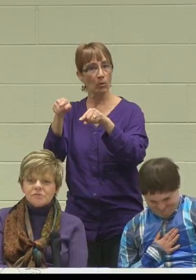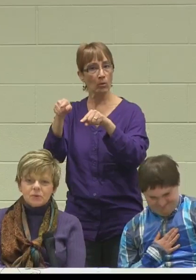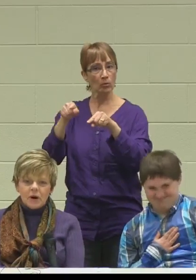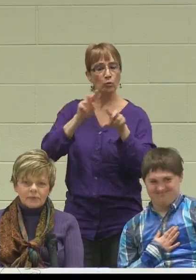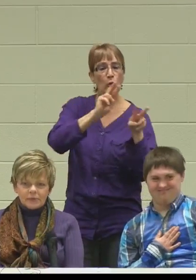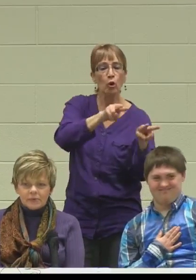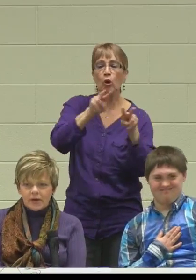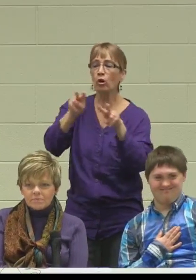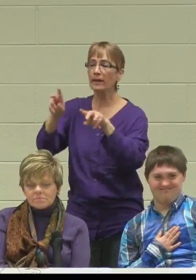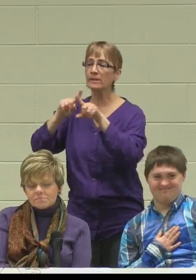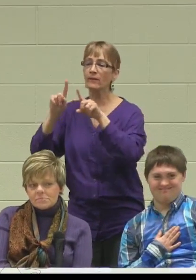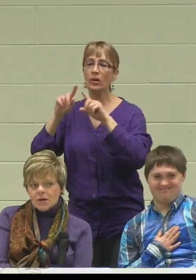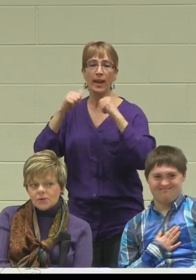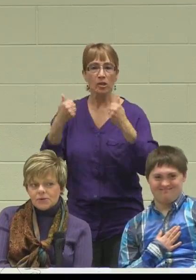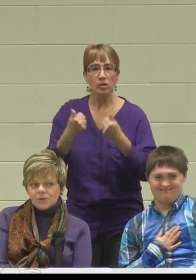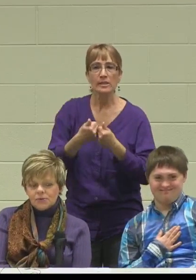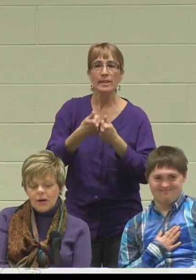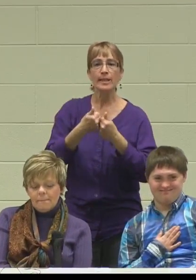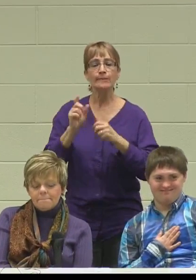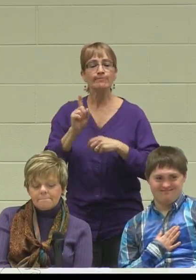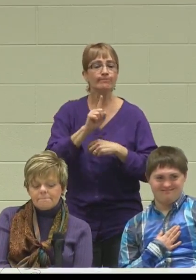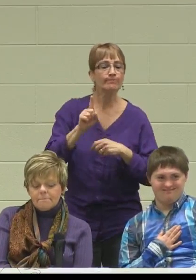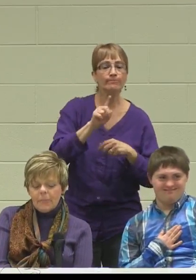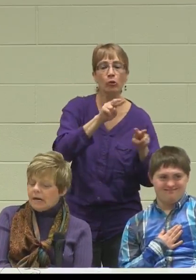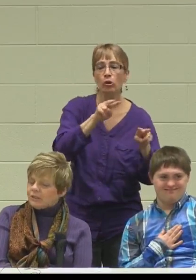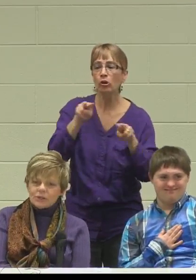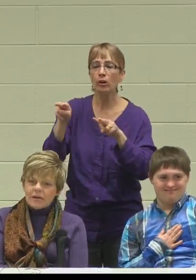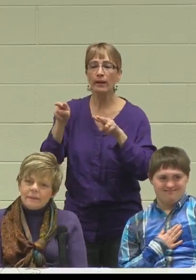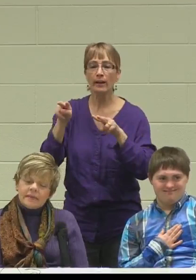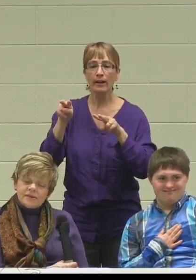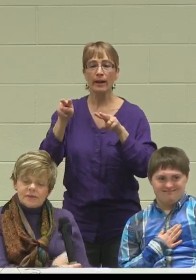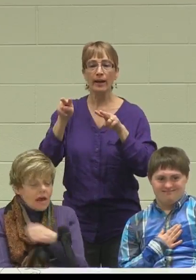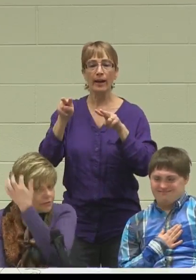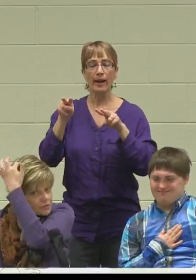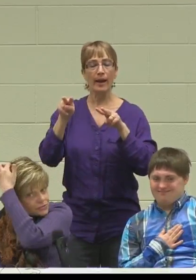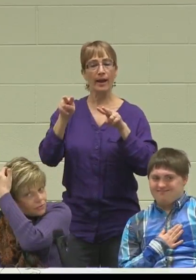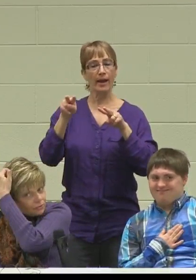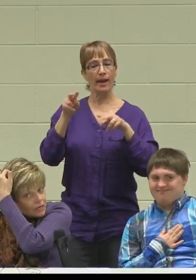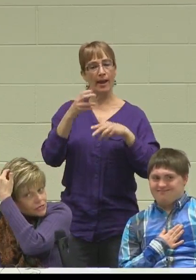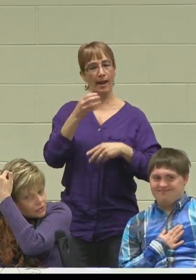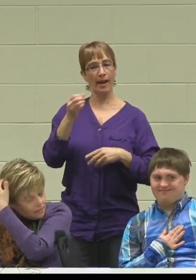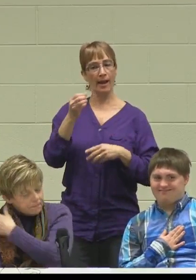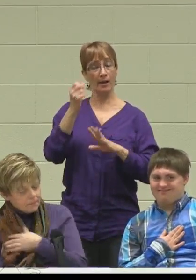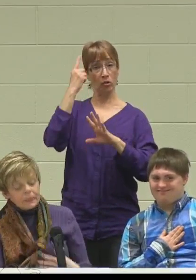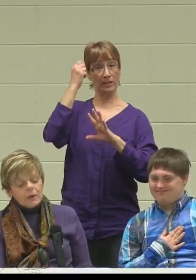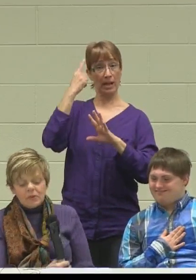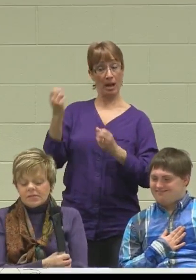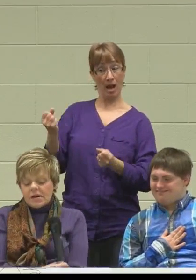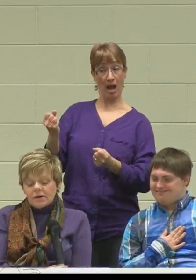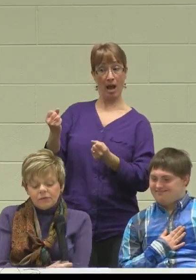to walk through them, to understand the staff to student ratio, because that can